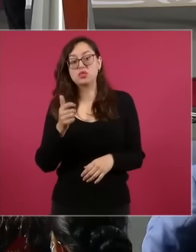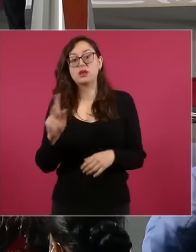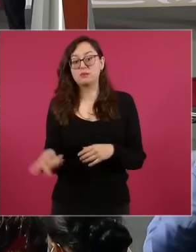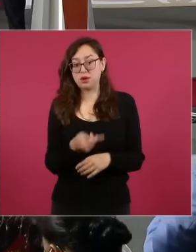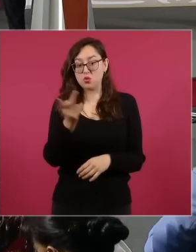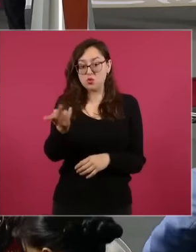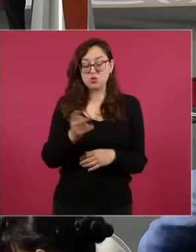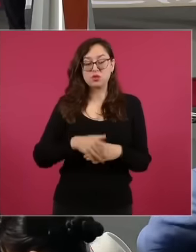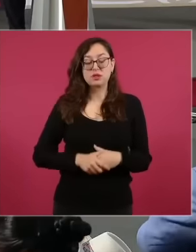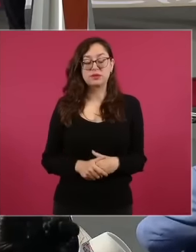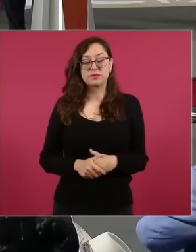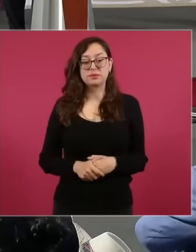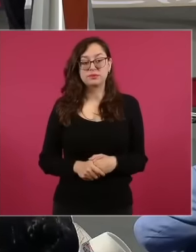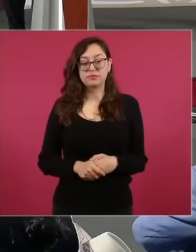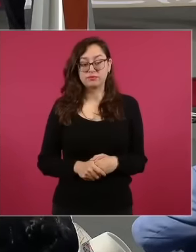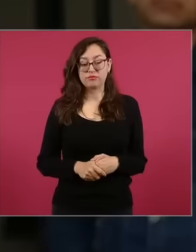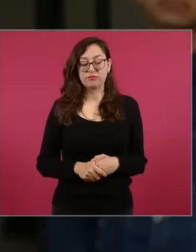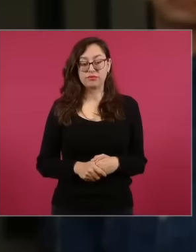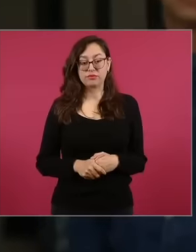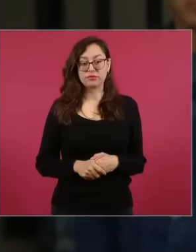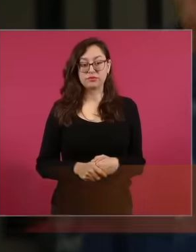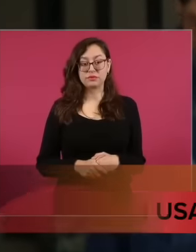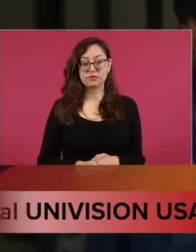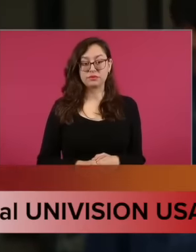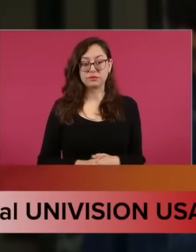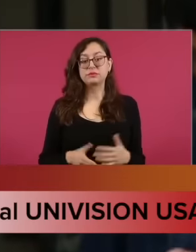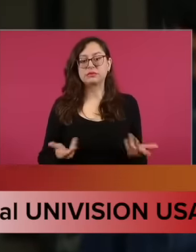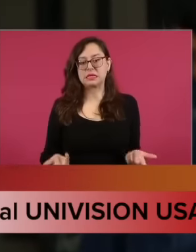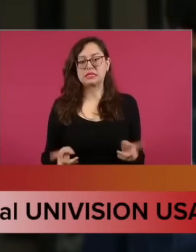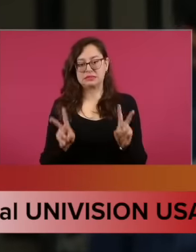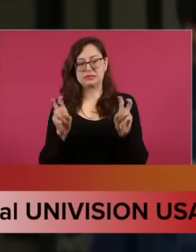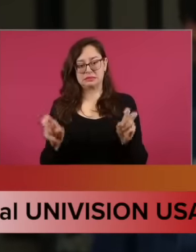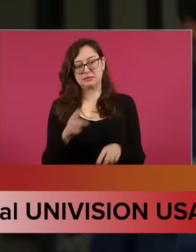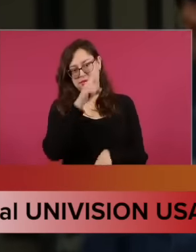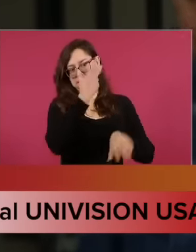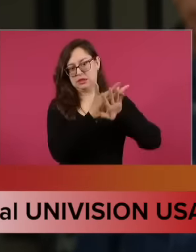has to do with the debate that you already mentioned The Debate of the candidates for the presidency of the